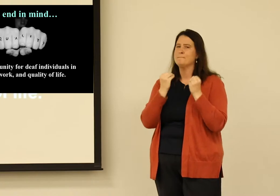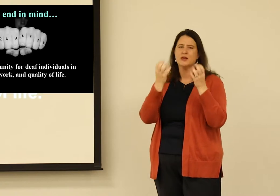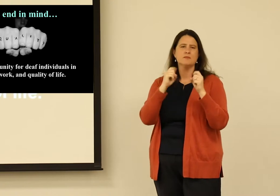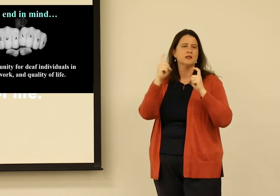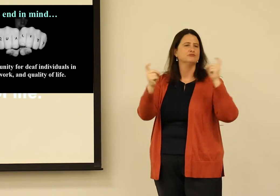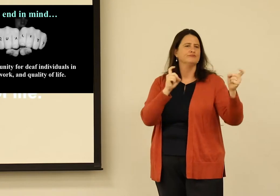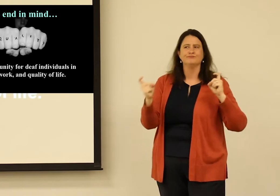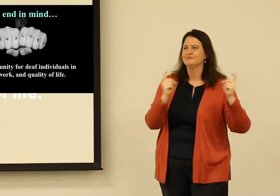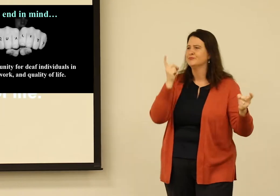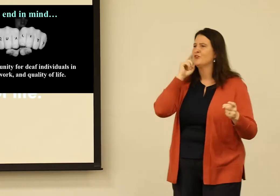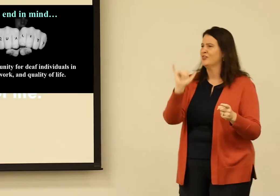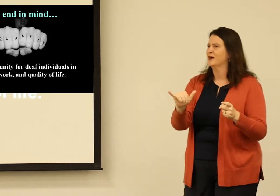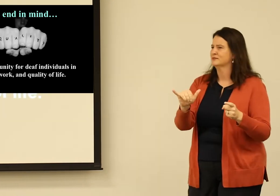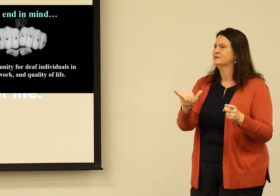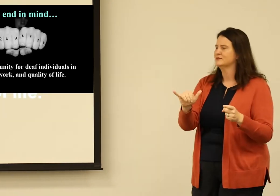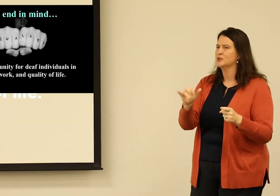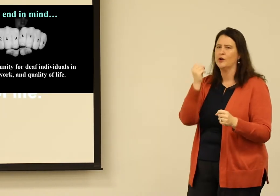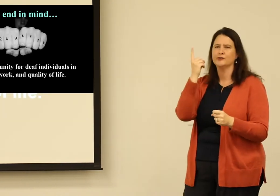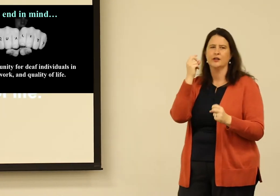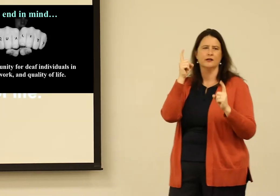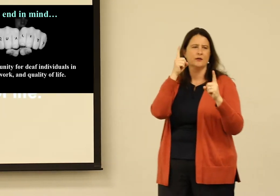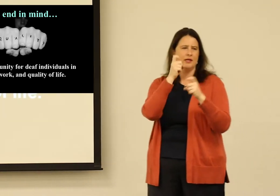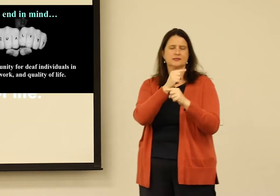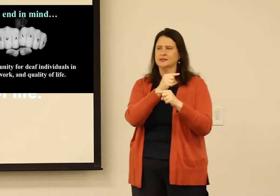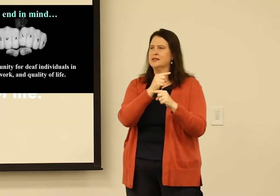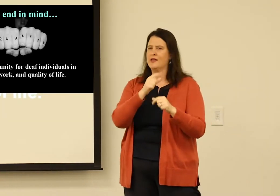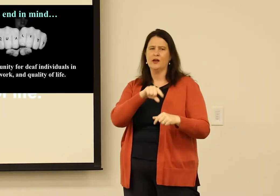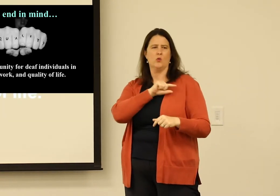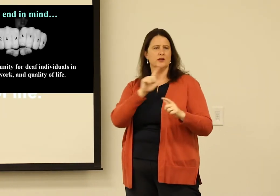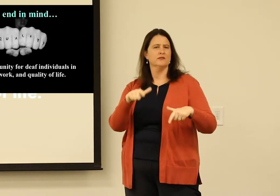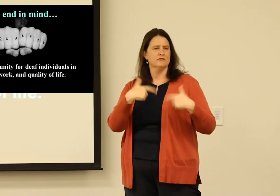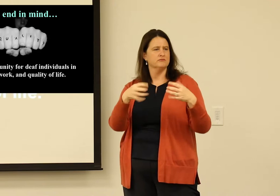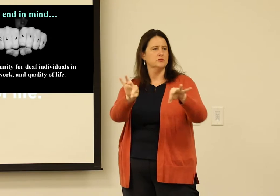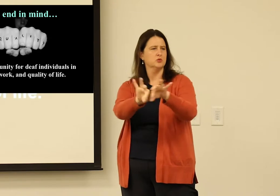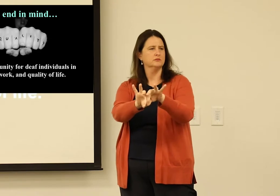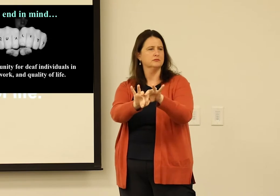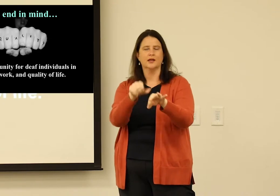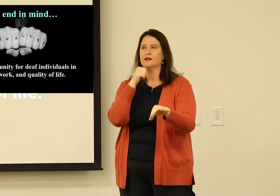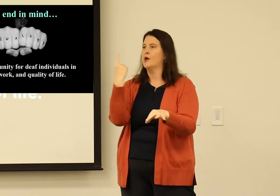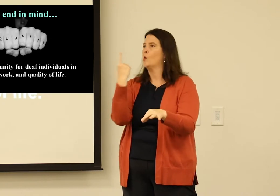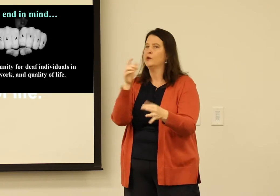What does that look like in terms of a quality of life? There are a number of contributors to understanding quality of life